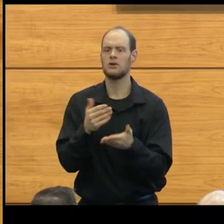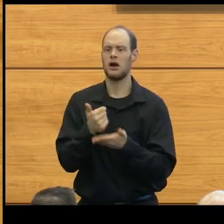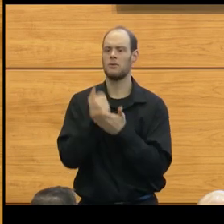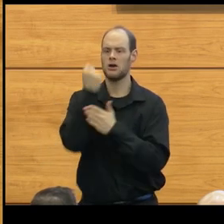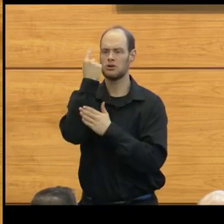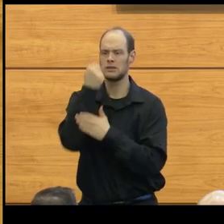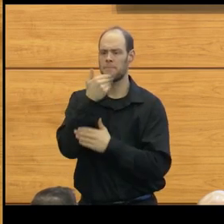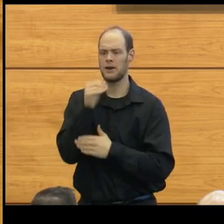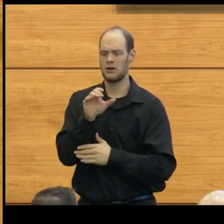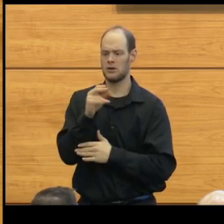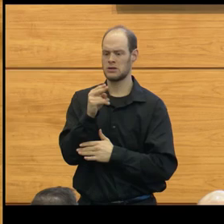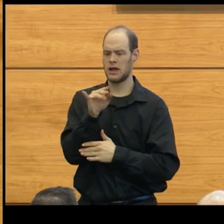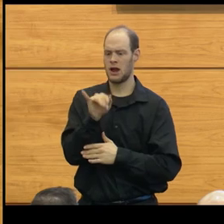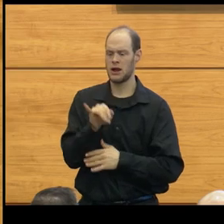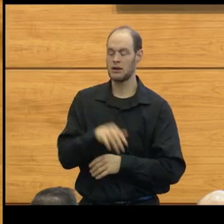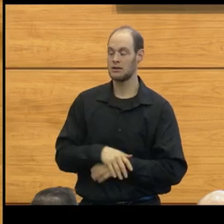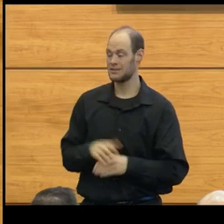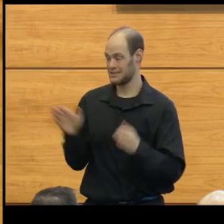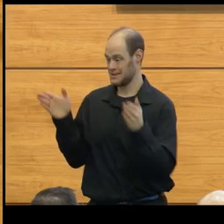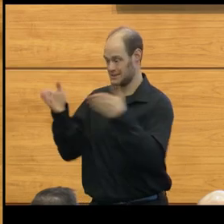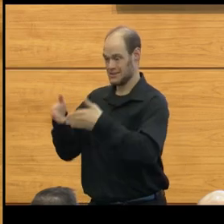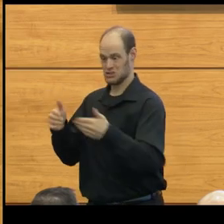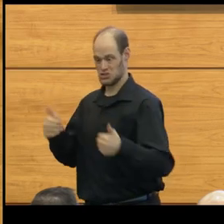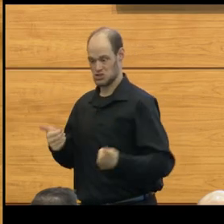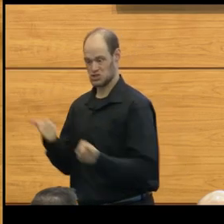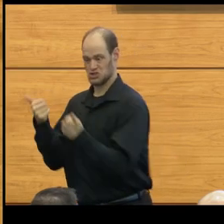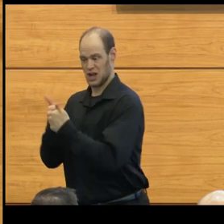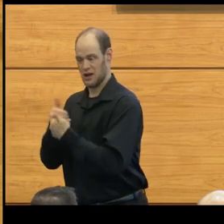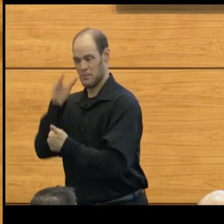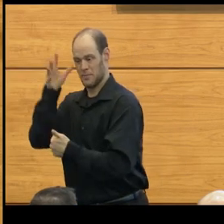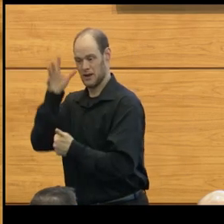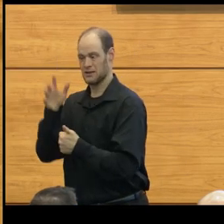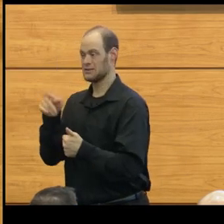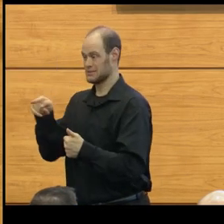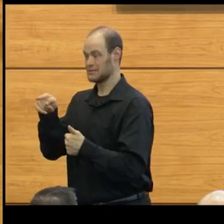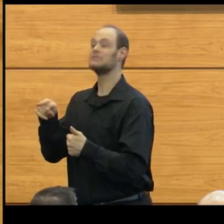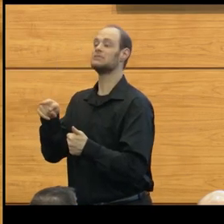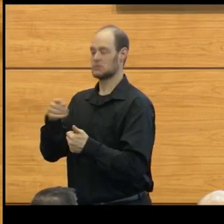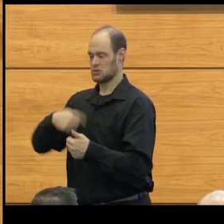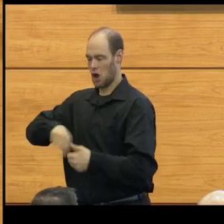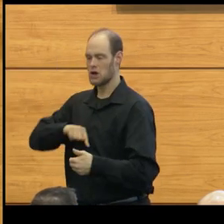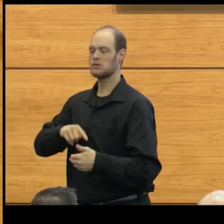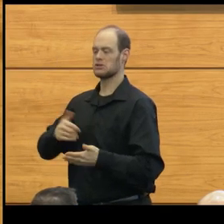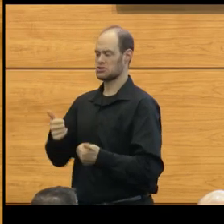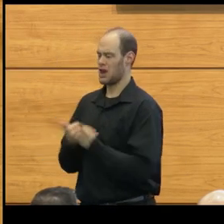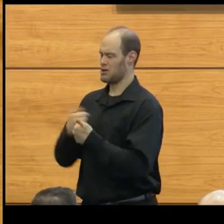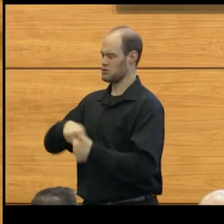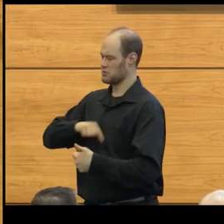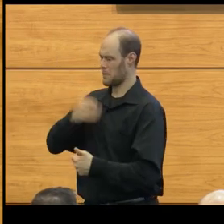And the challenge of parents to be better is something that keeps propelling us with our treatment of kids